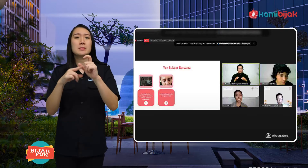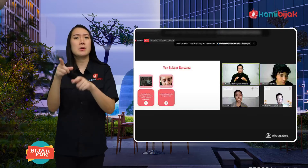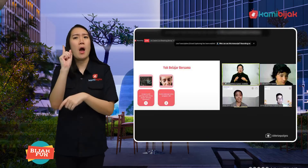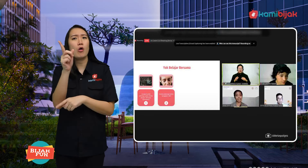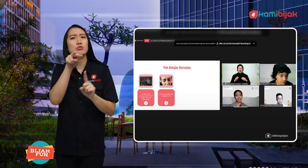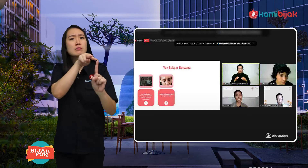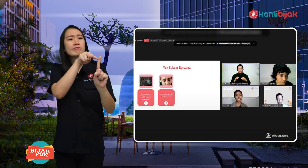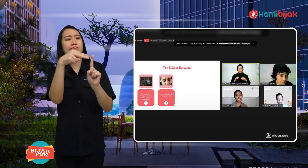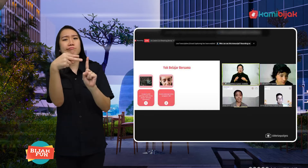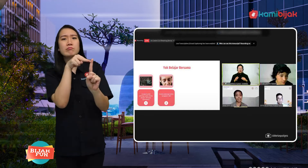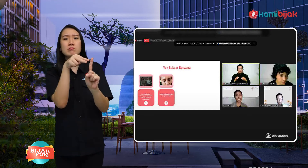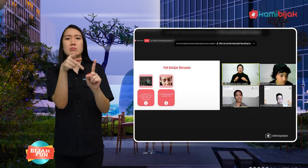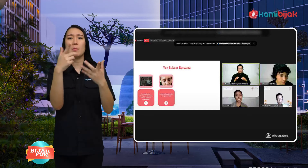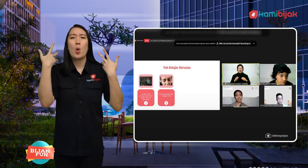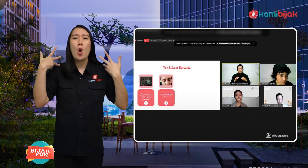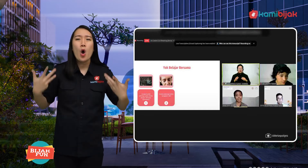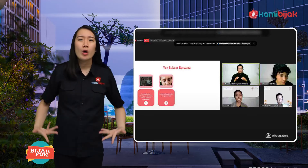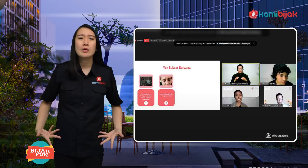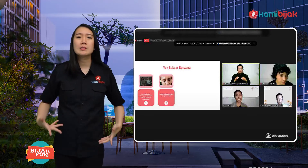must be considered psychologically.